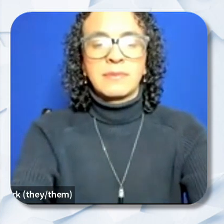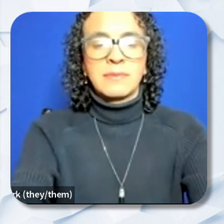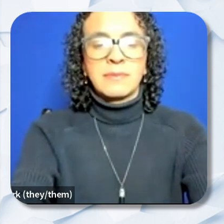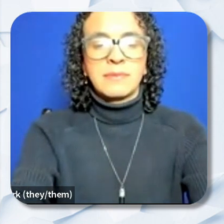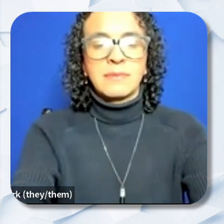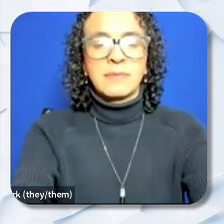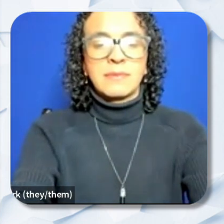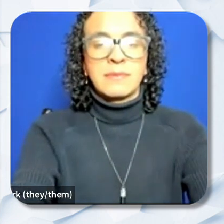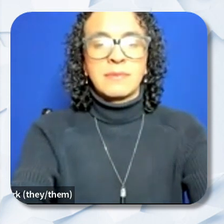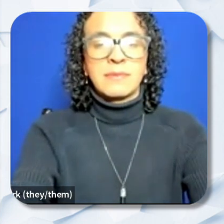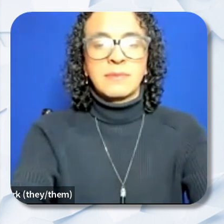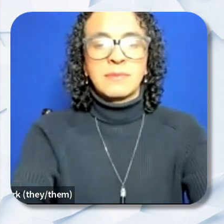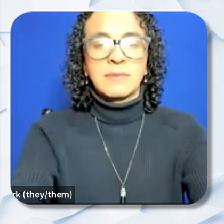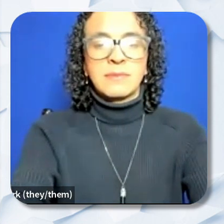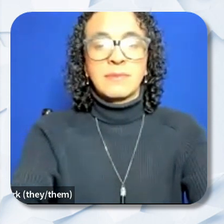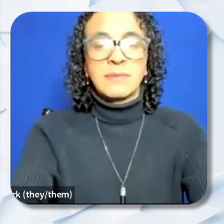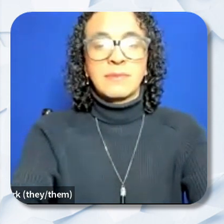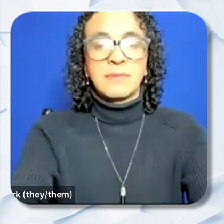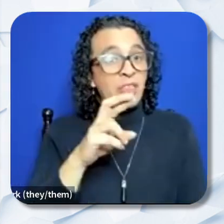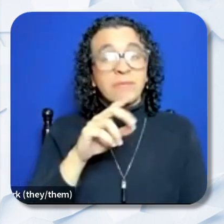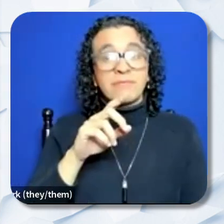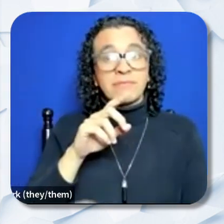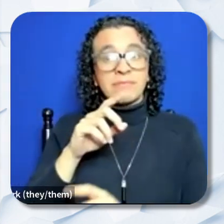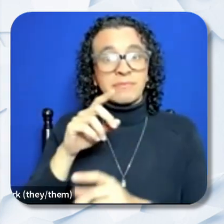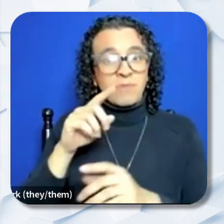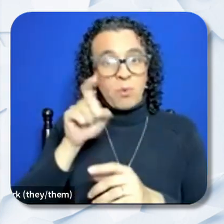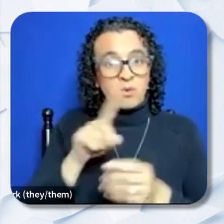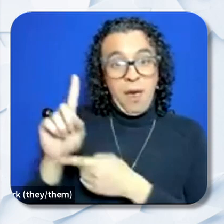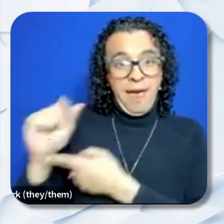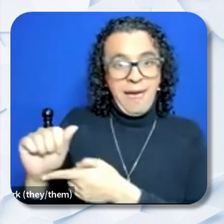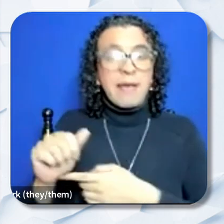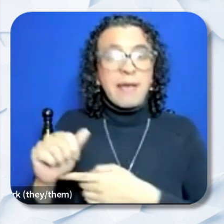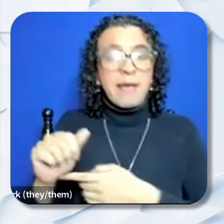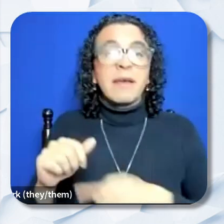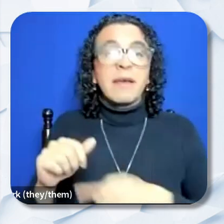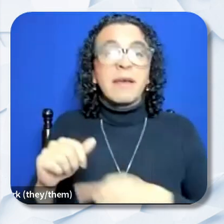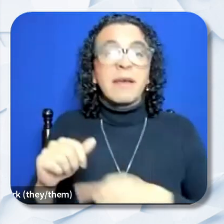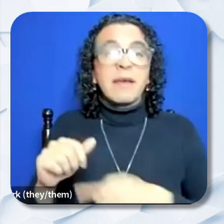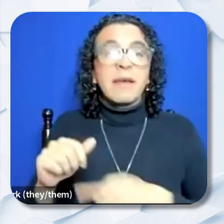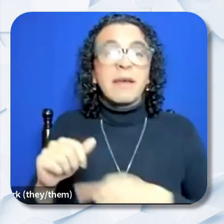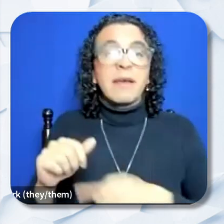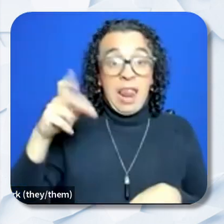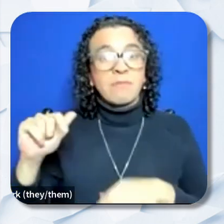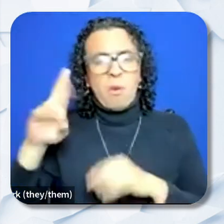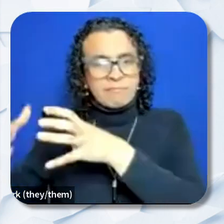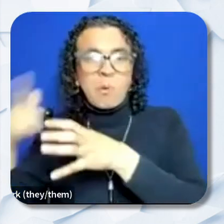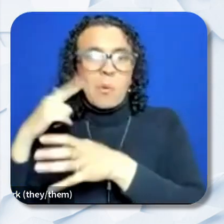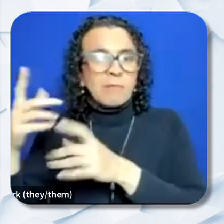Heather asked, referring to question 1a. It says Each COE or SELPA or consortium will submit an application for one resource lead this mean that they